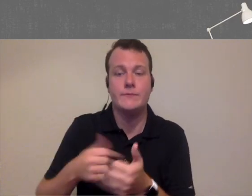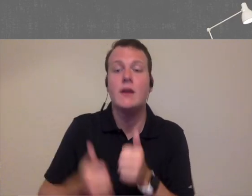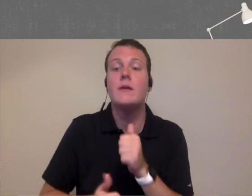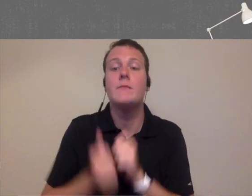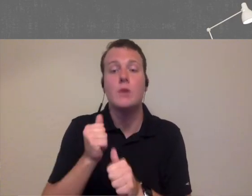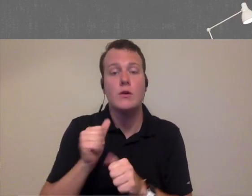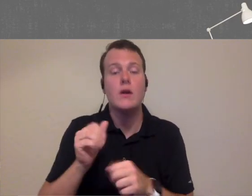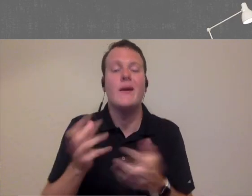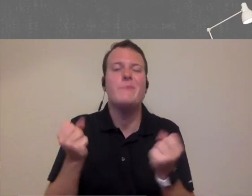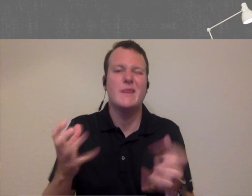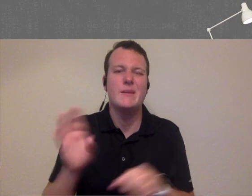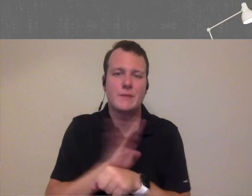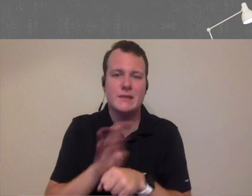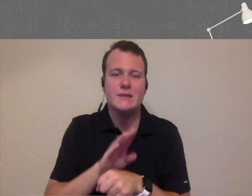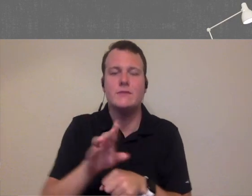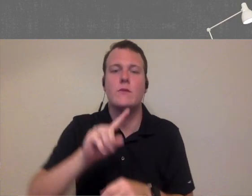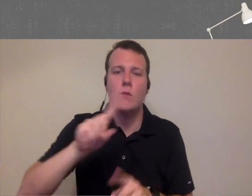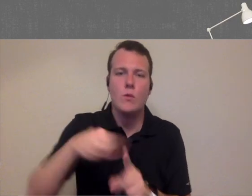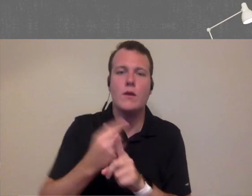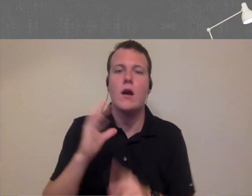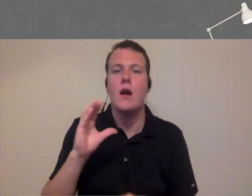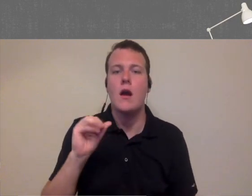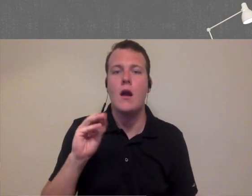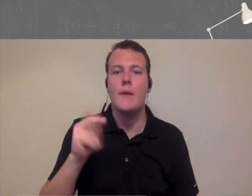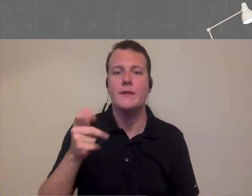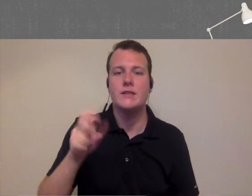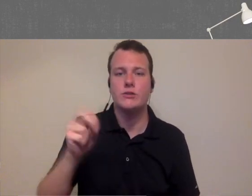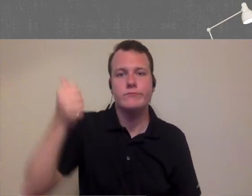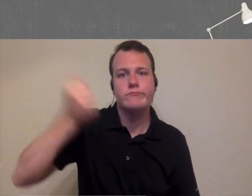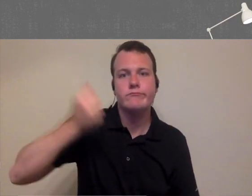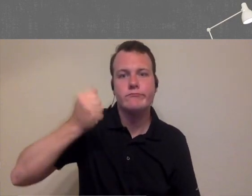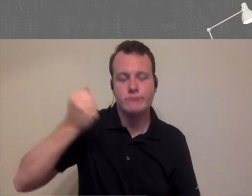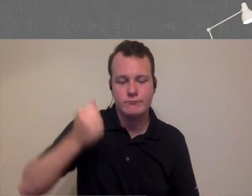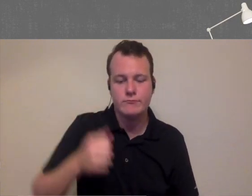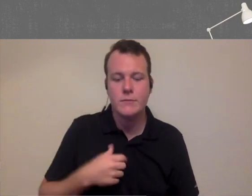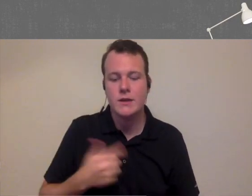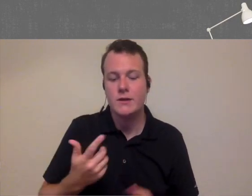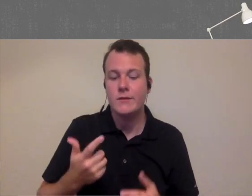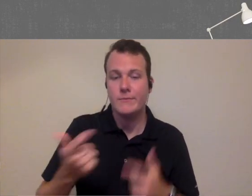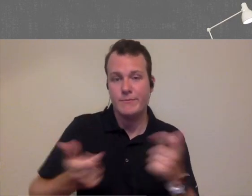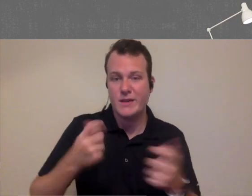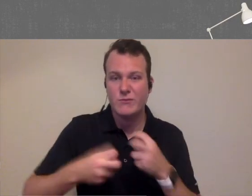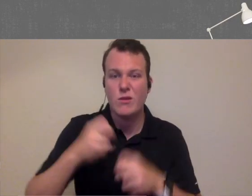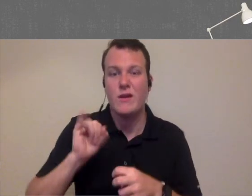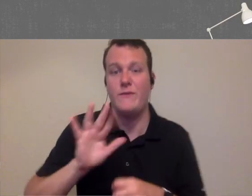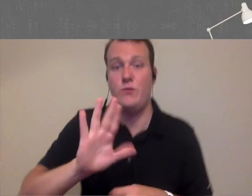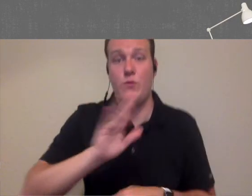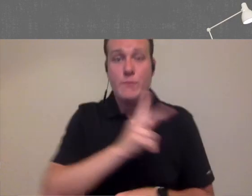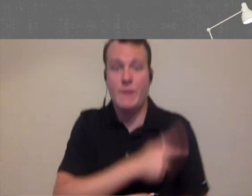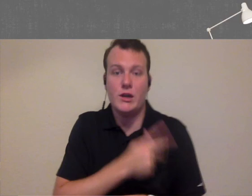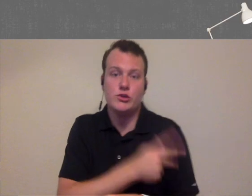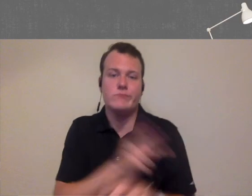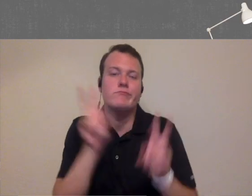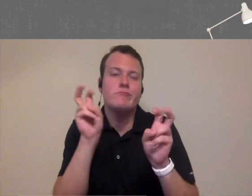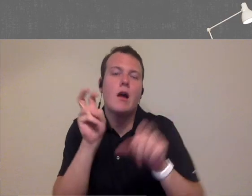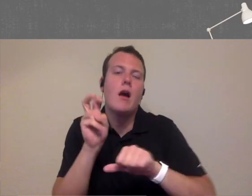that are primarily Commission based and if that is the case there is going to be a lot bigger concern with you giving someone else's patient you know quote